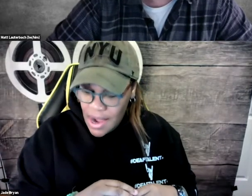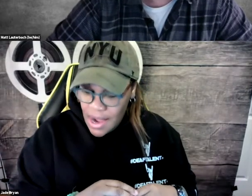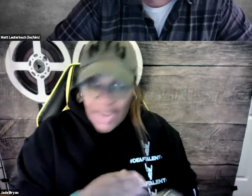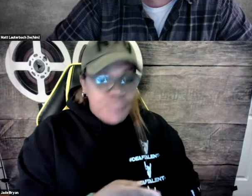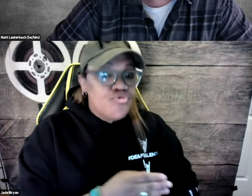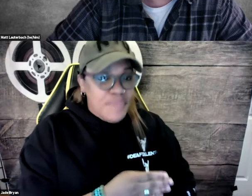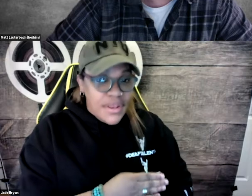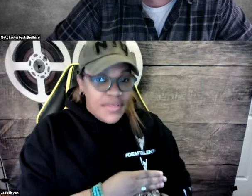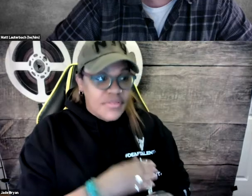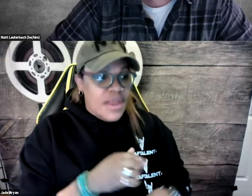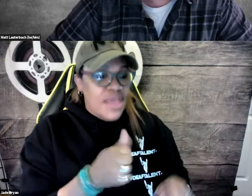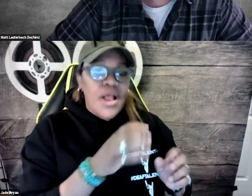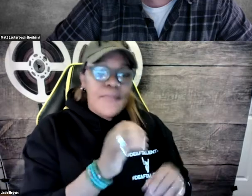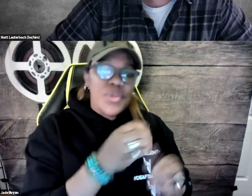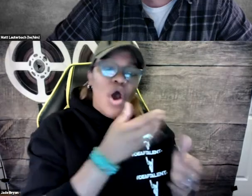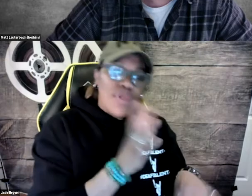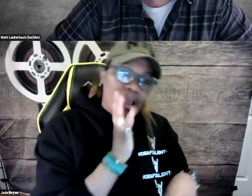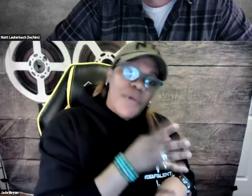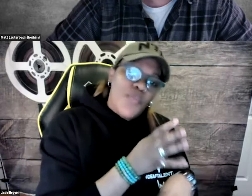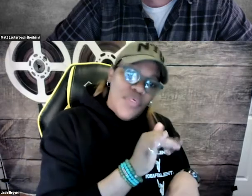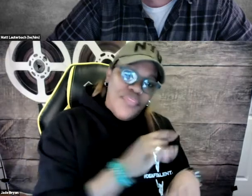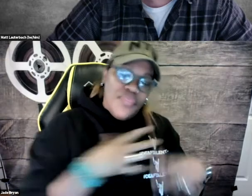an improvement. Another company already come up with-